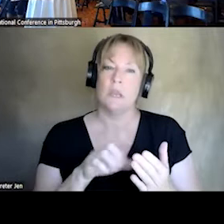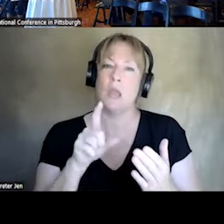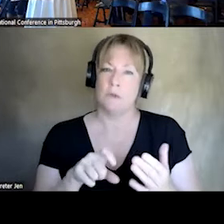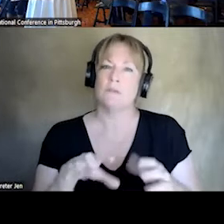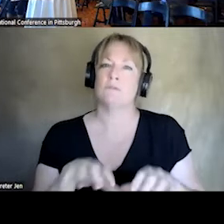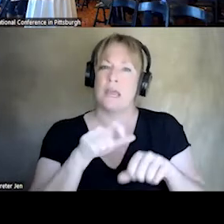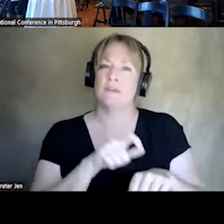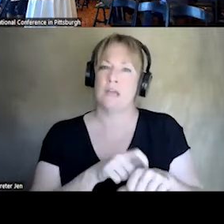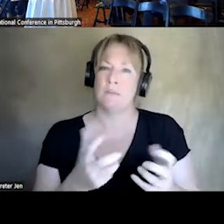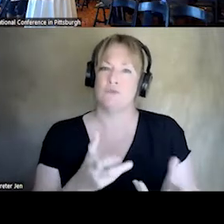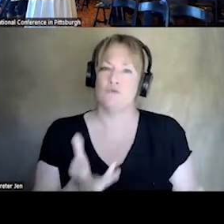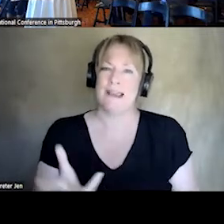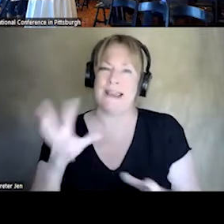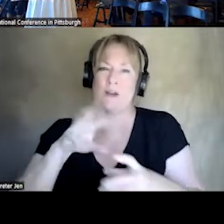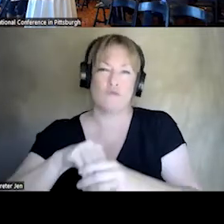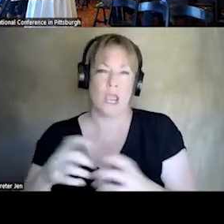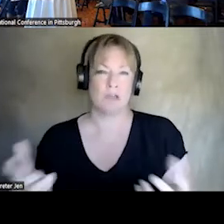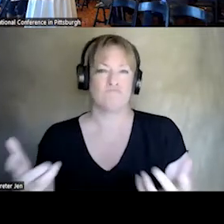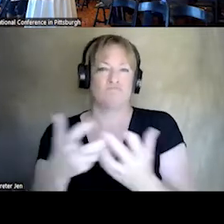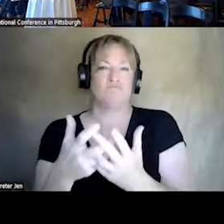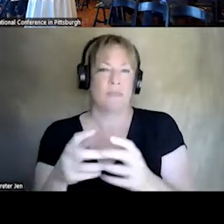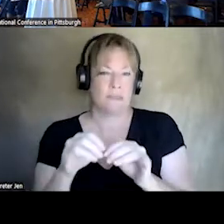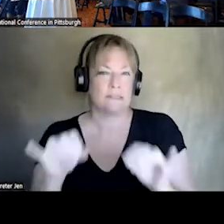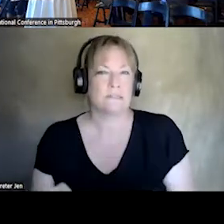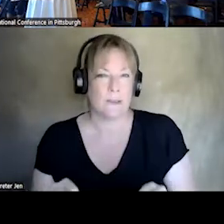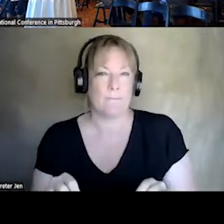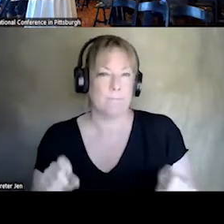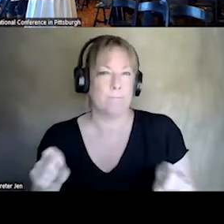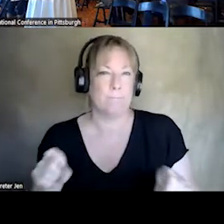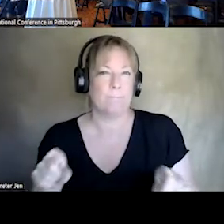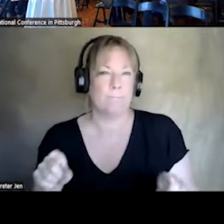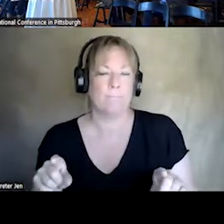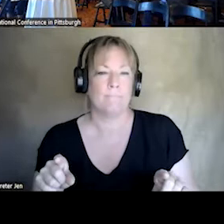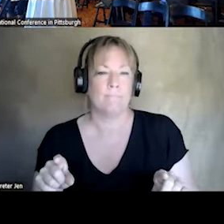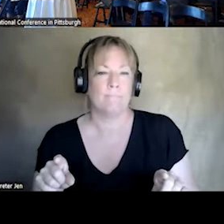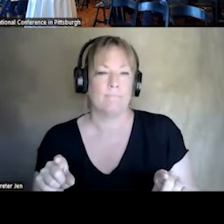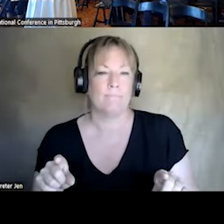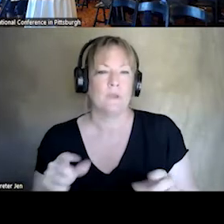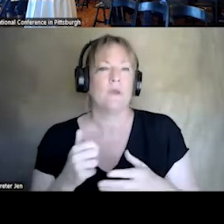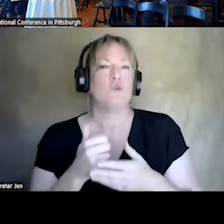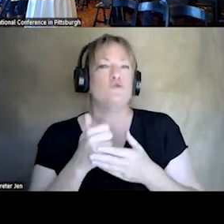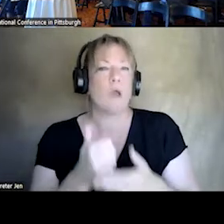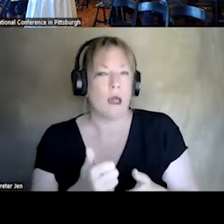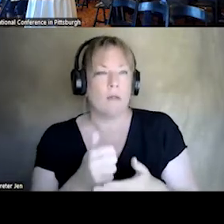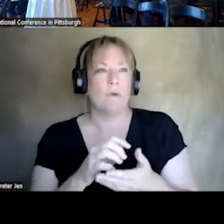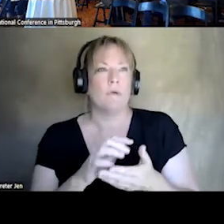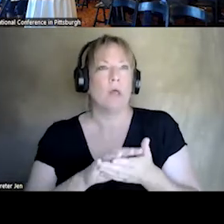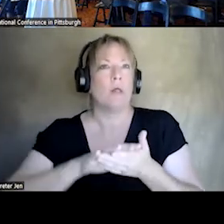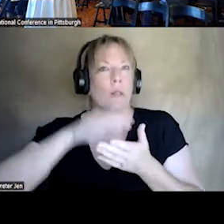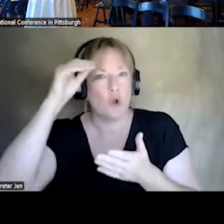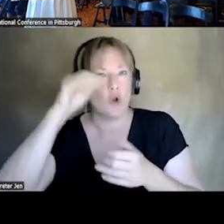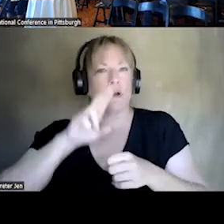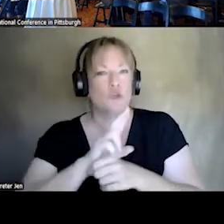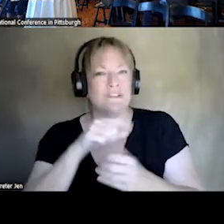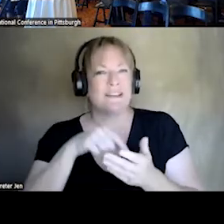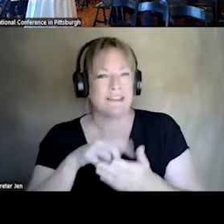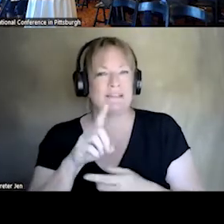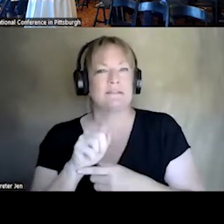TO INTEGRATE THESE SYSTEMS. TO REALLY HELP LEARN, USING THIS DATA, AS WE EVOLVE,